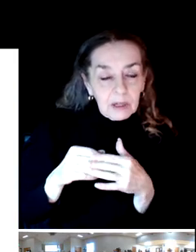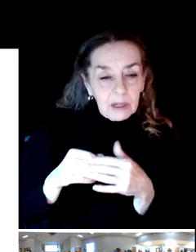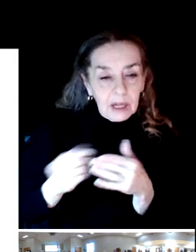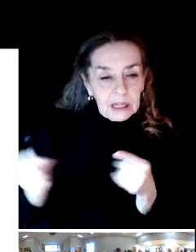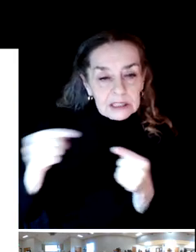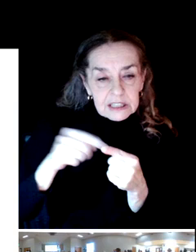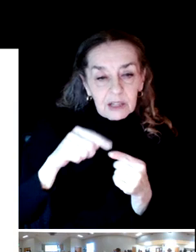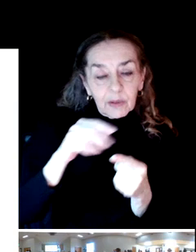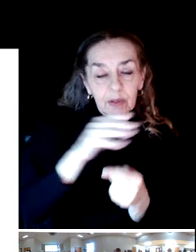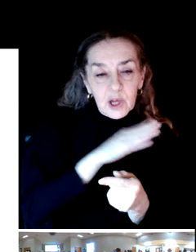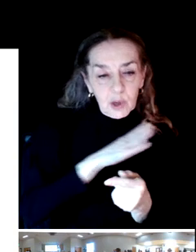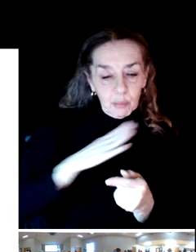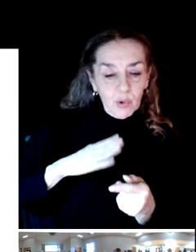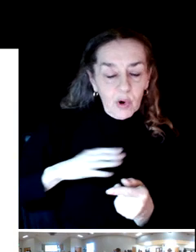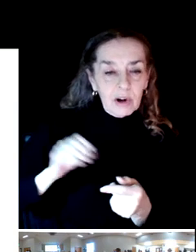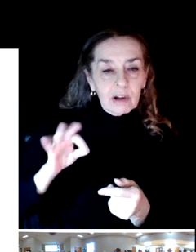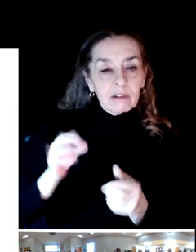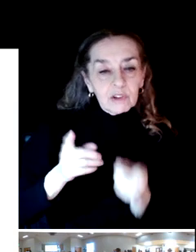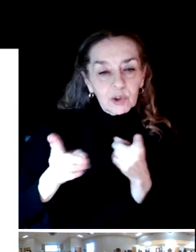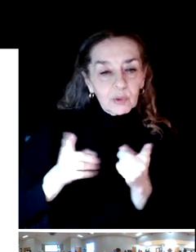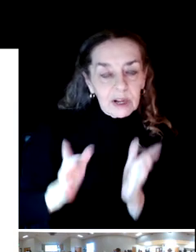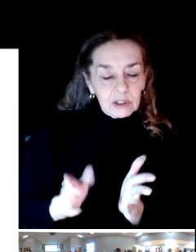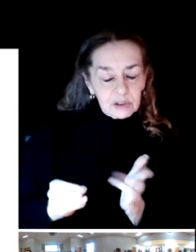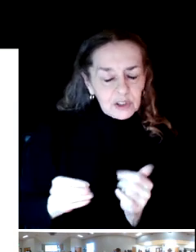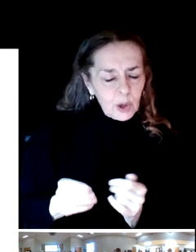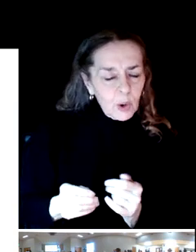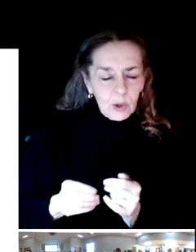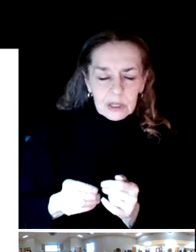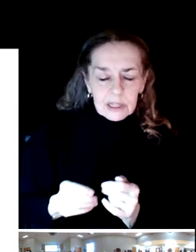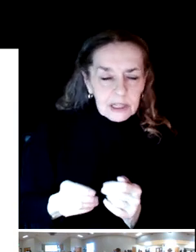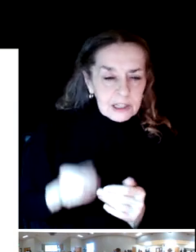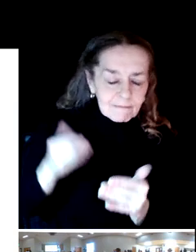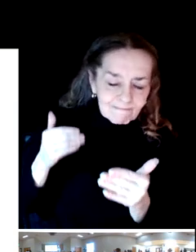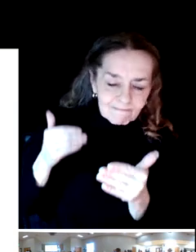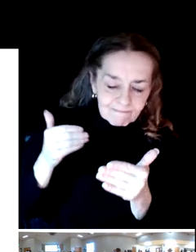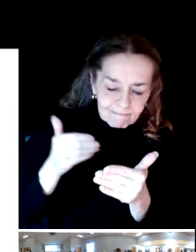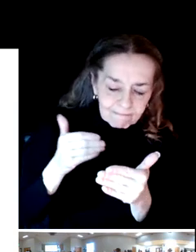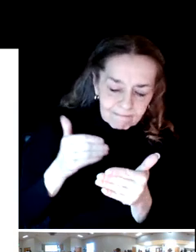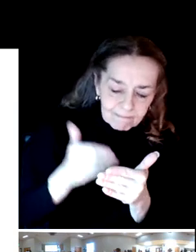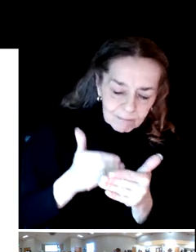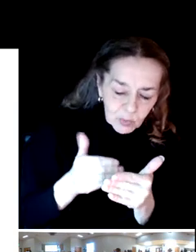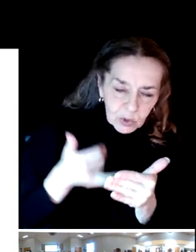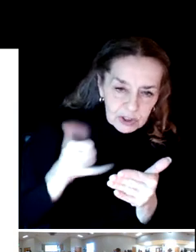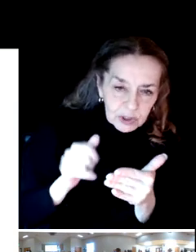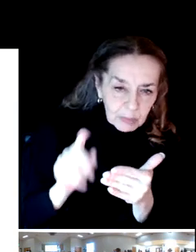So even up to the last moment, we'll be asking people to come forward and provide input.